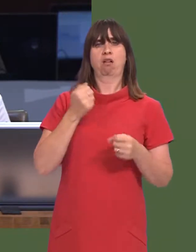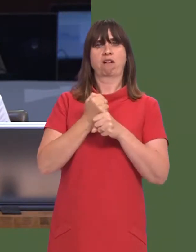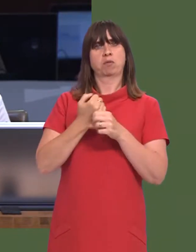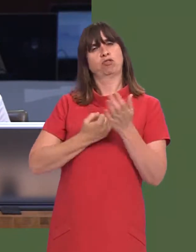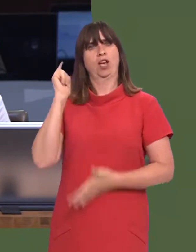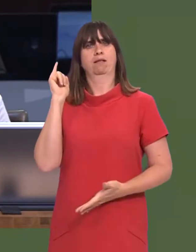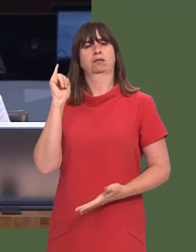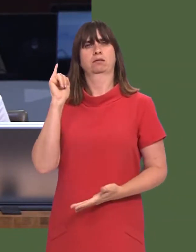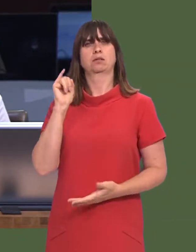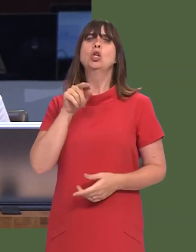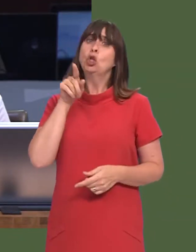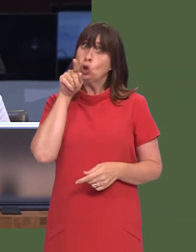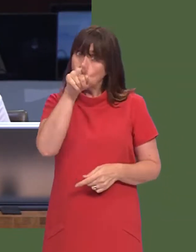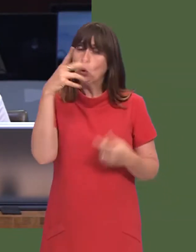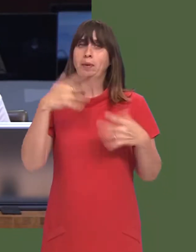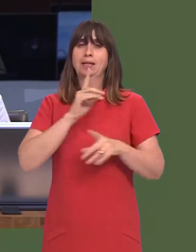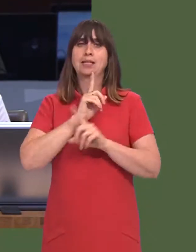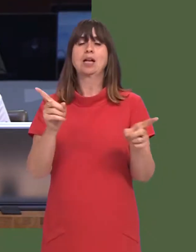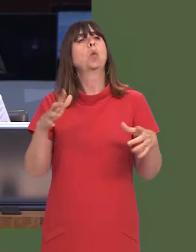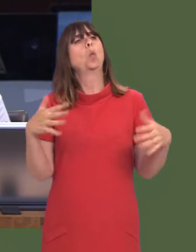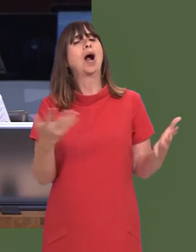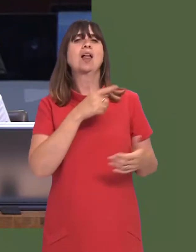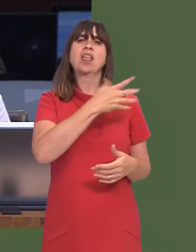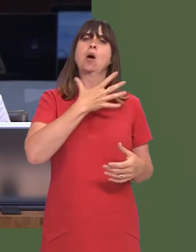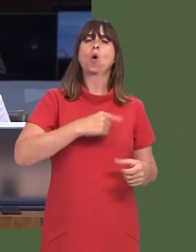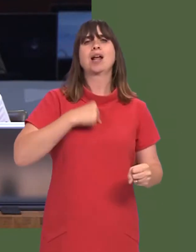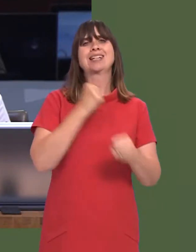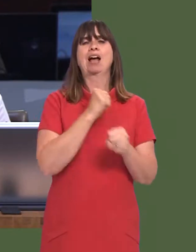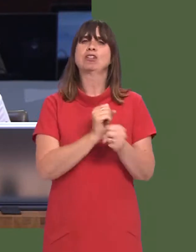before, and you said, and I quote, ëWhat happened originally was that they were looking